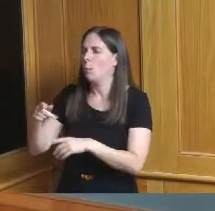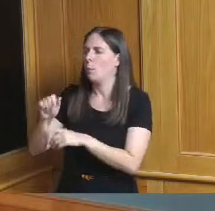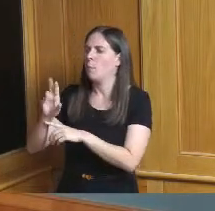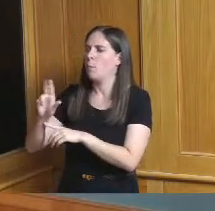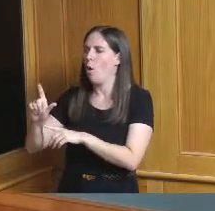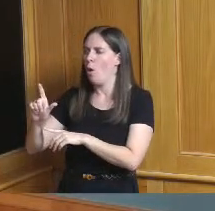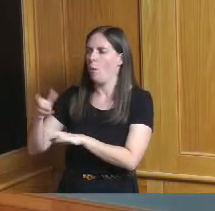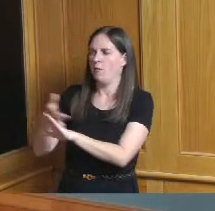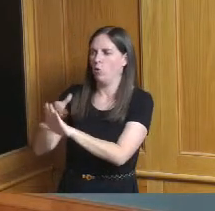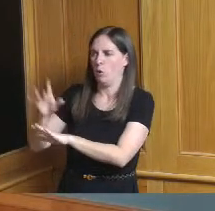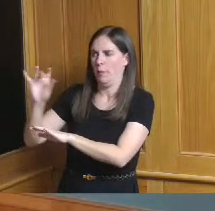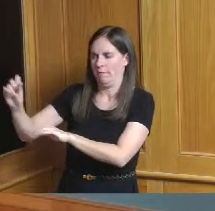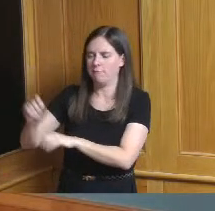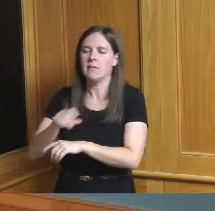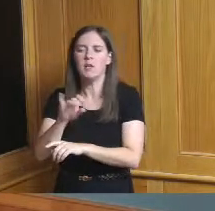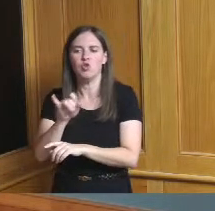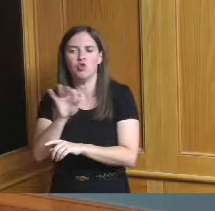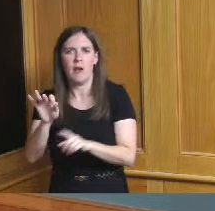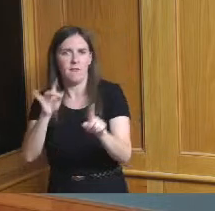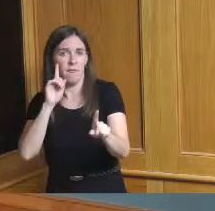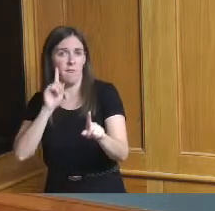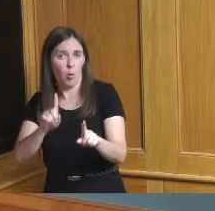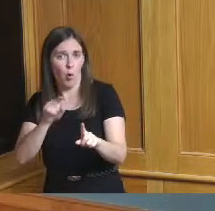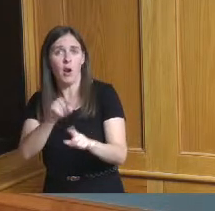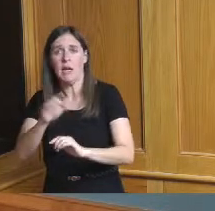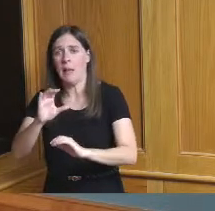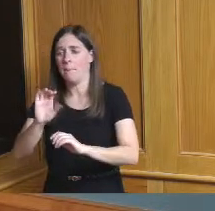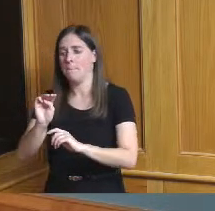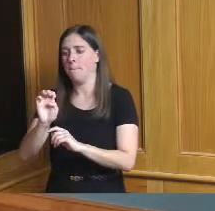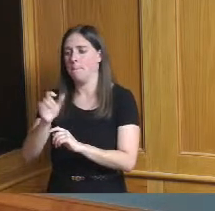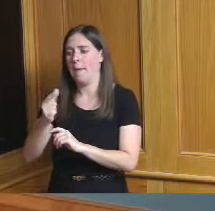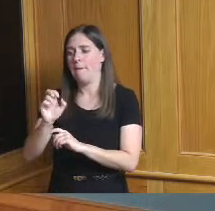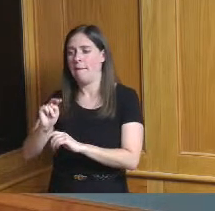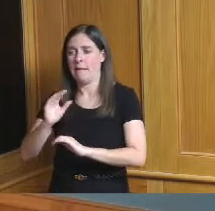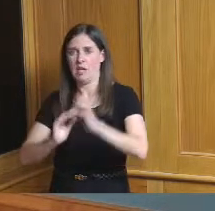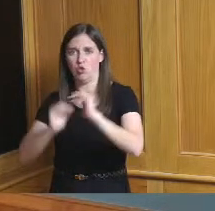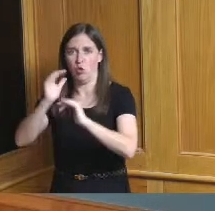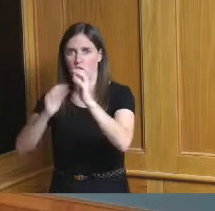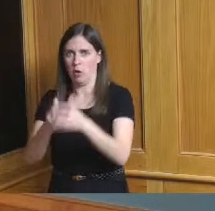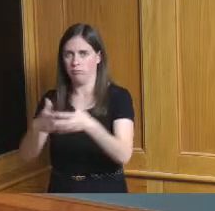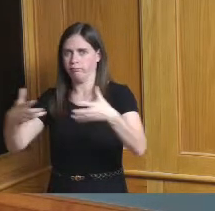steps as it relates to the Meegan Construction renovation expansion what do we need to do so